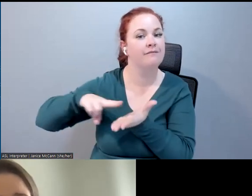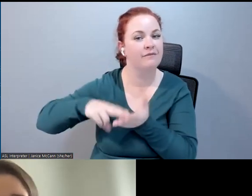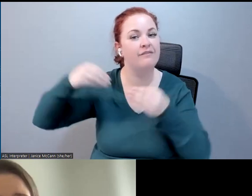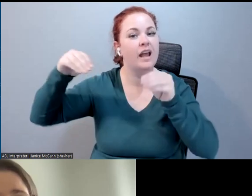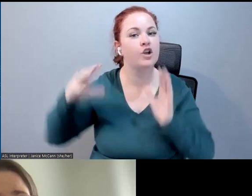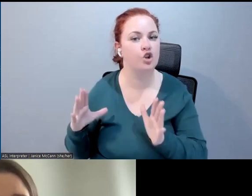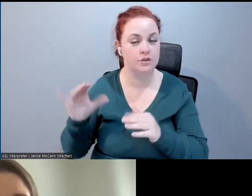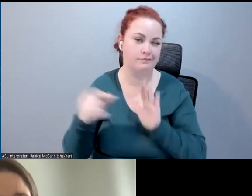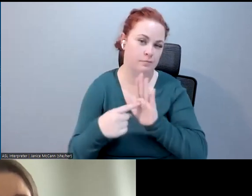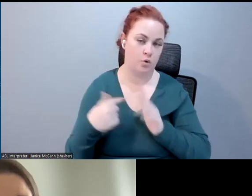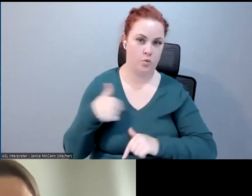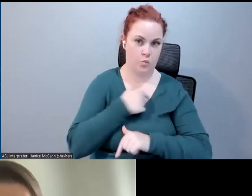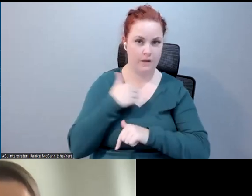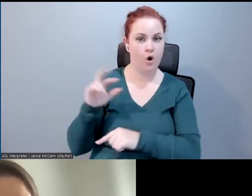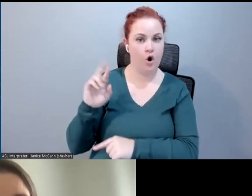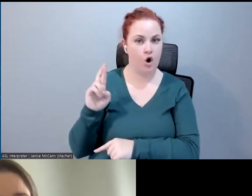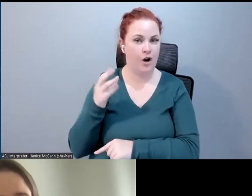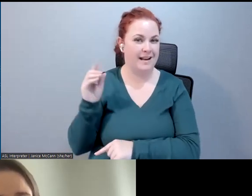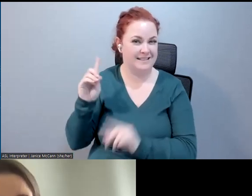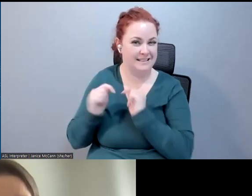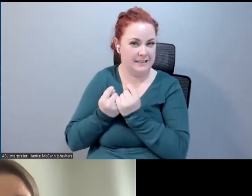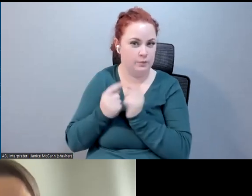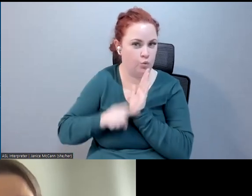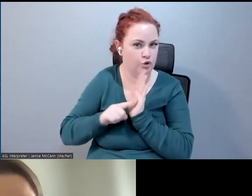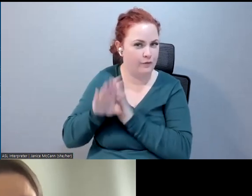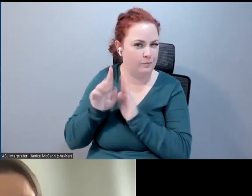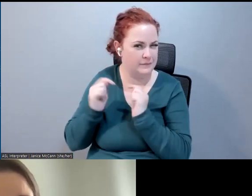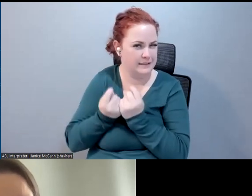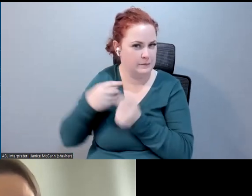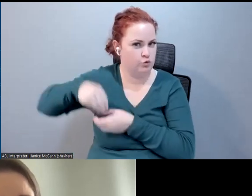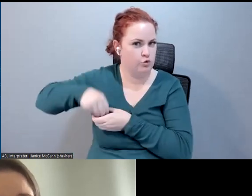an R&D team internally that creates custom caption formats